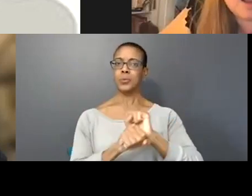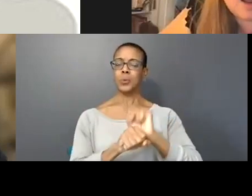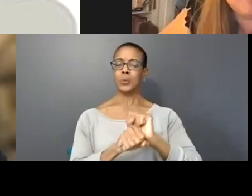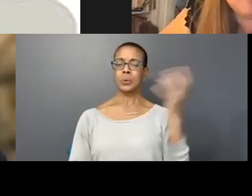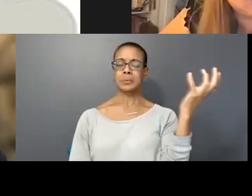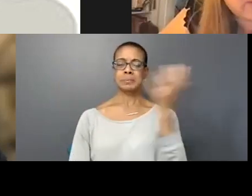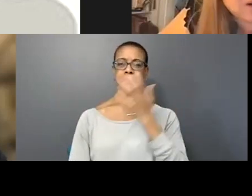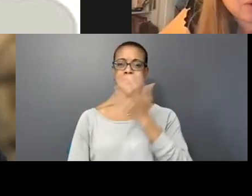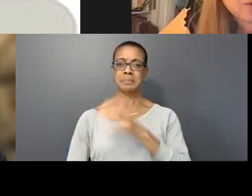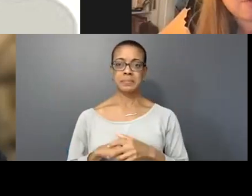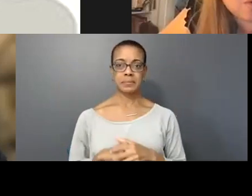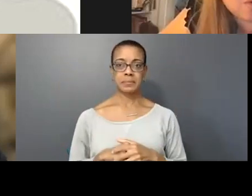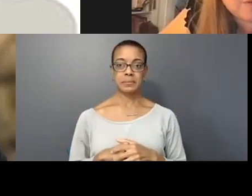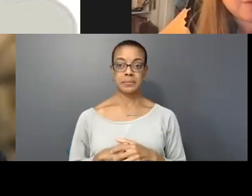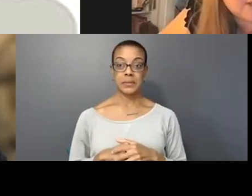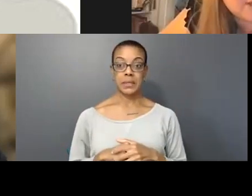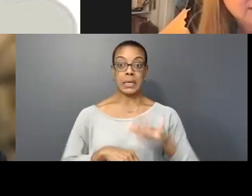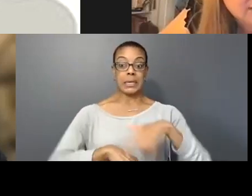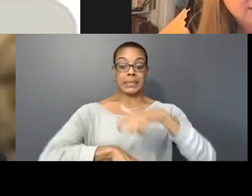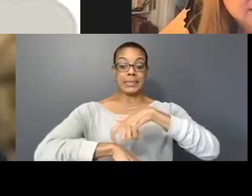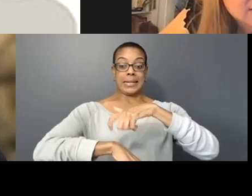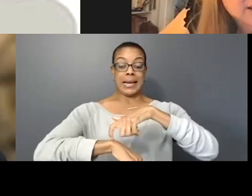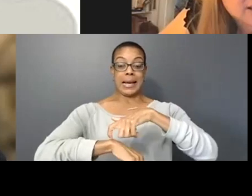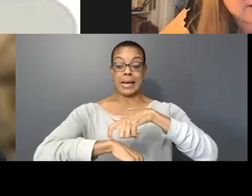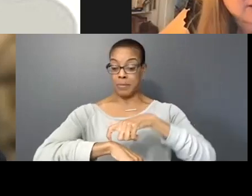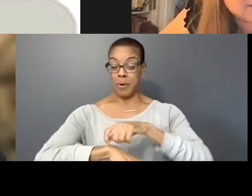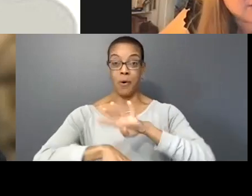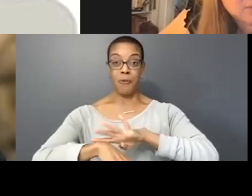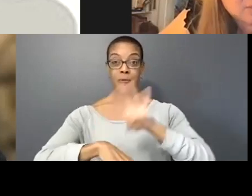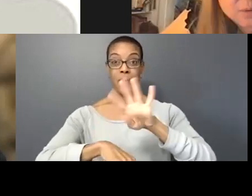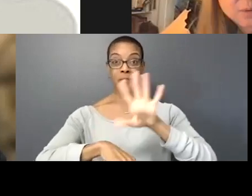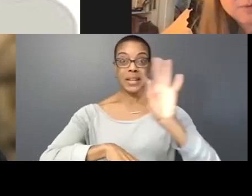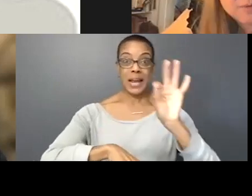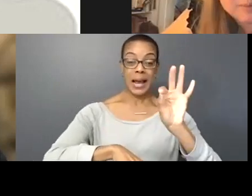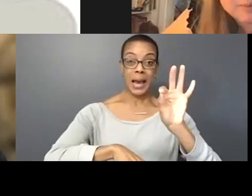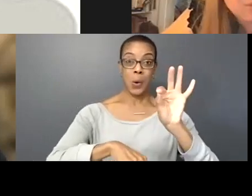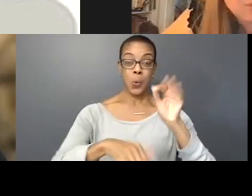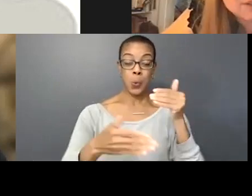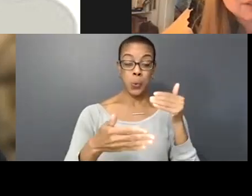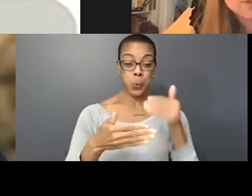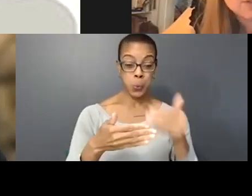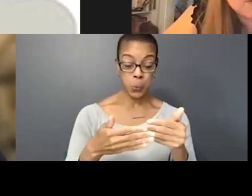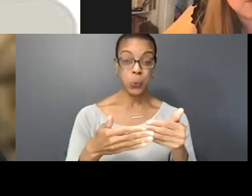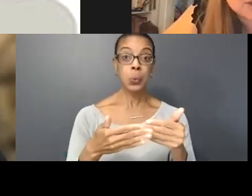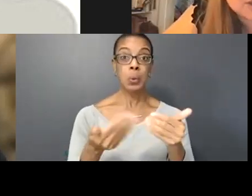I'm just aware we're at 4:59. If there's people that want to continue that conversation a little